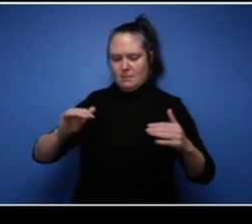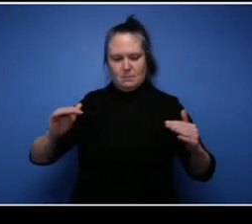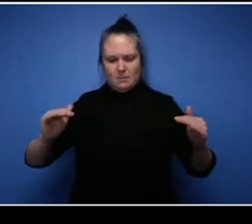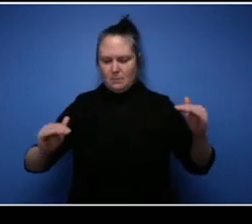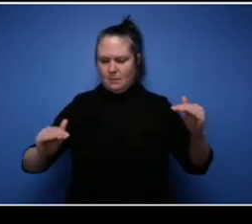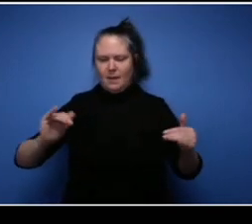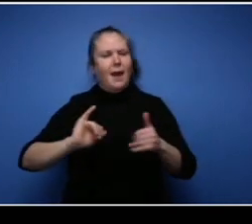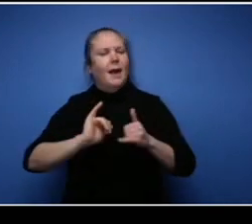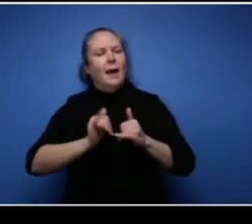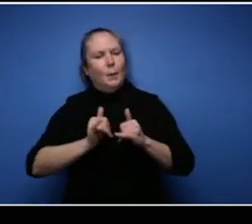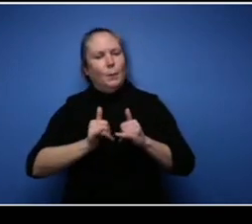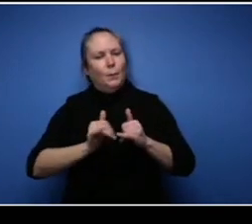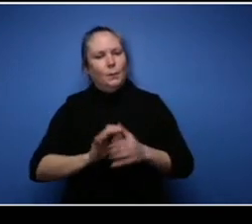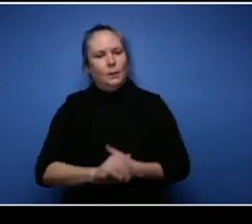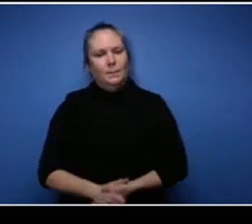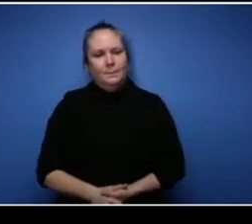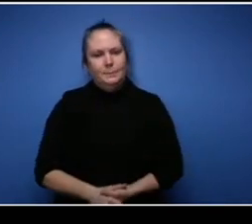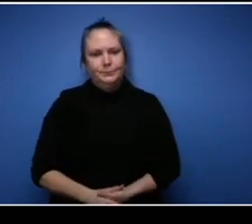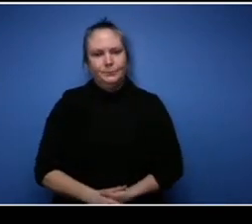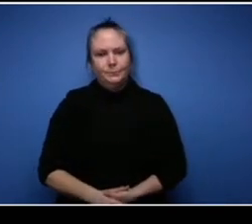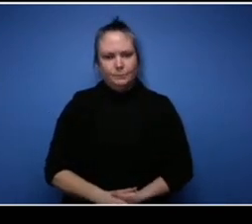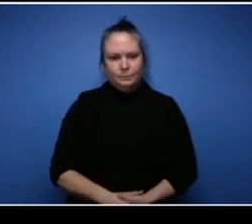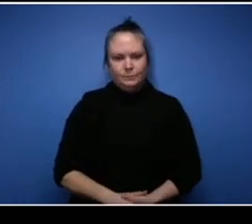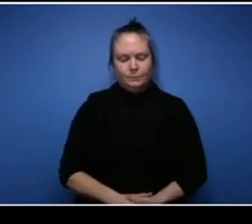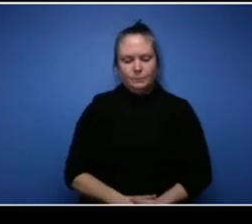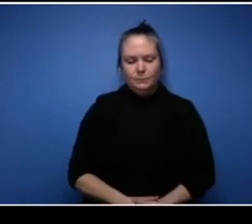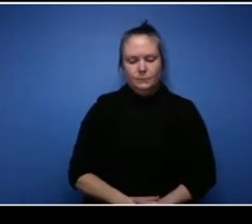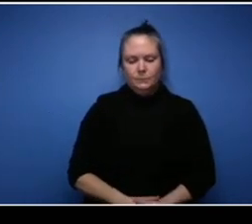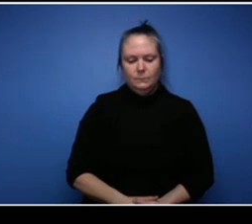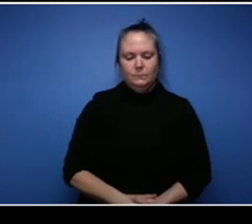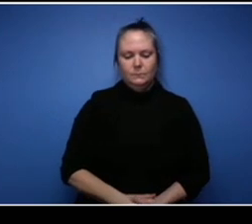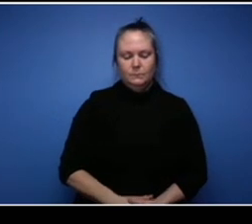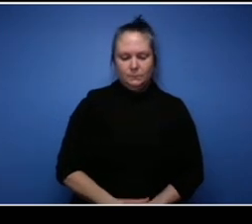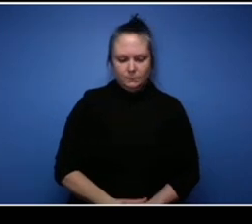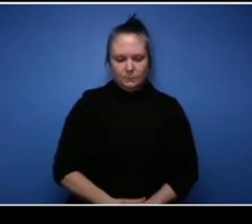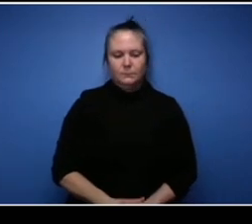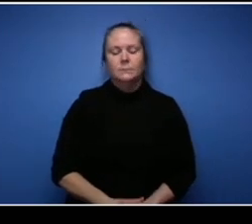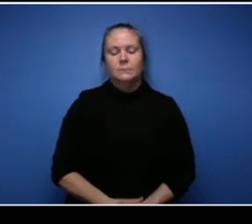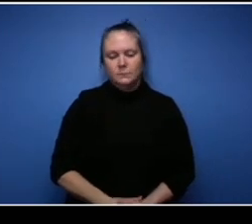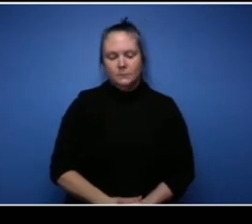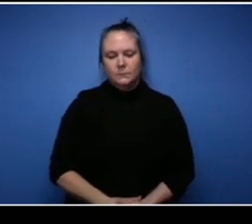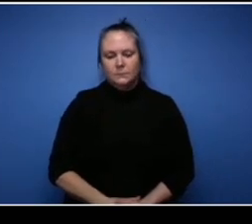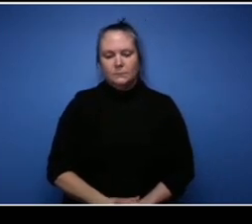One of the things that I work on when it comes to running my business and dealing with personal